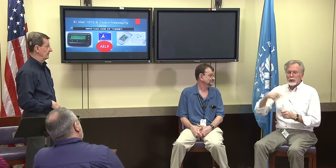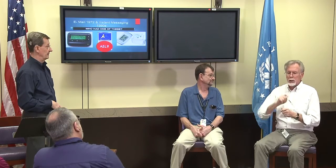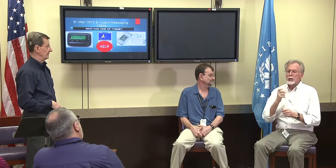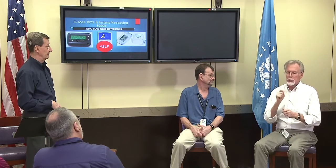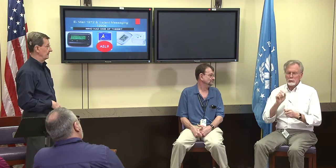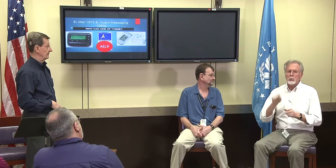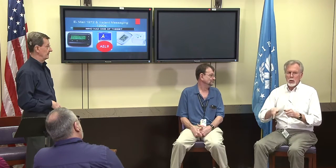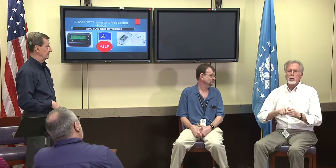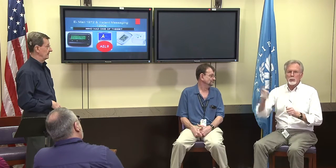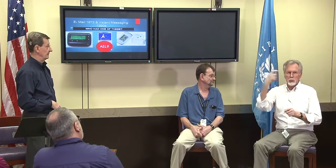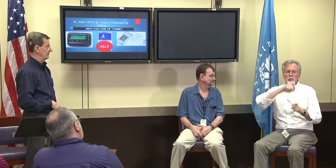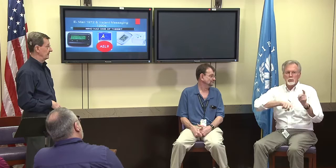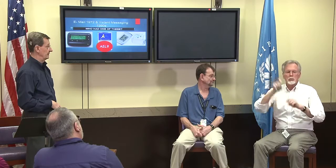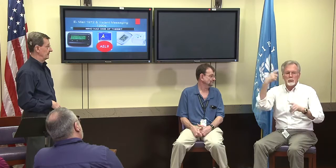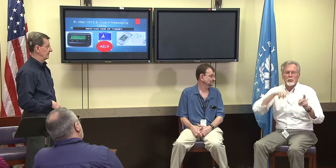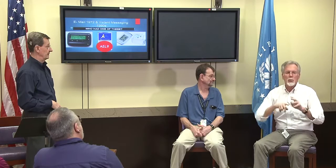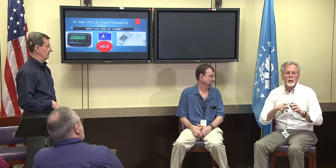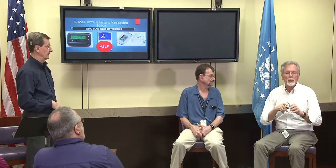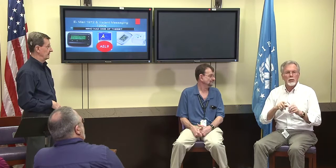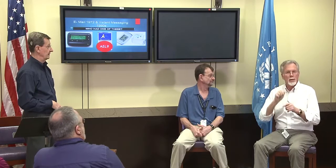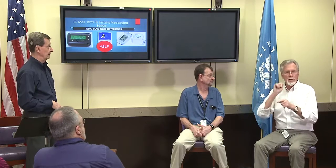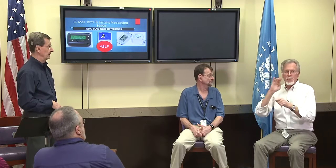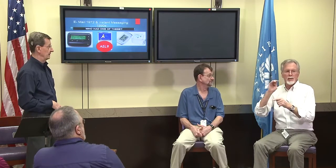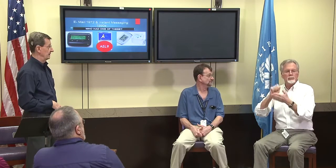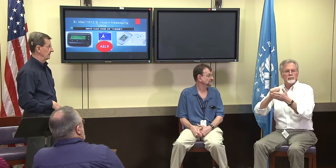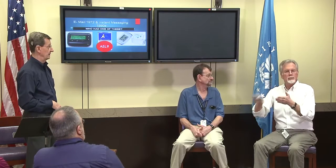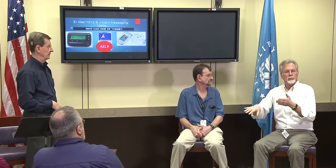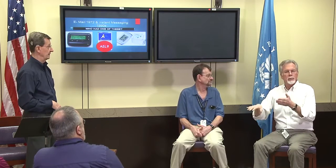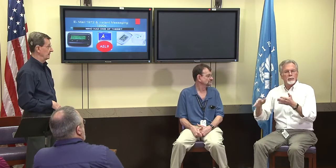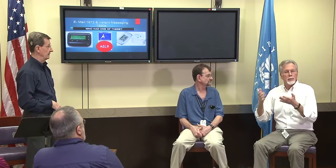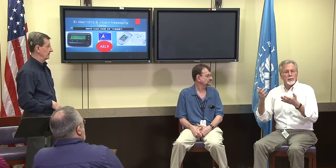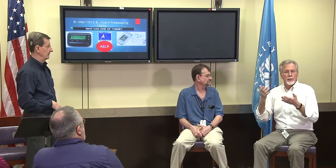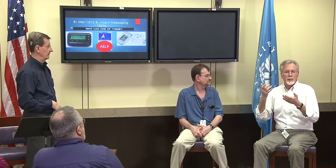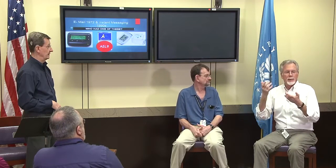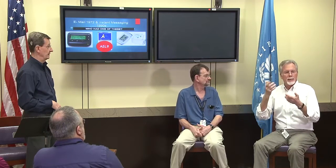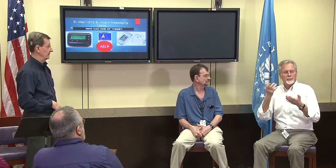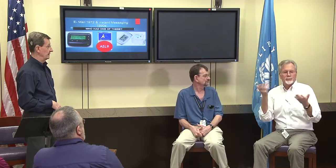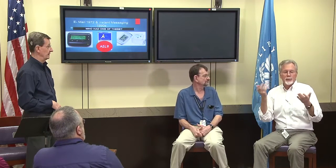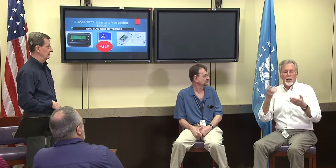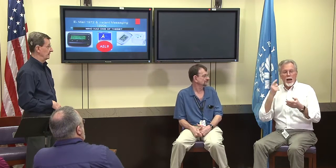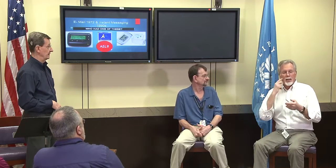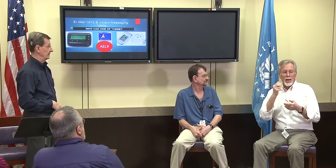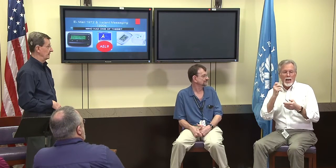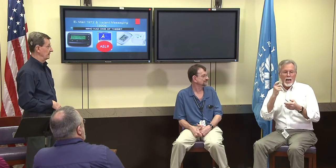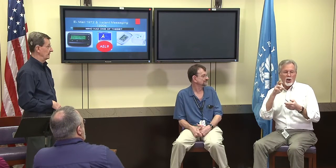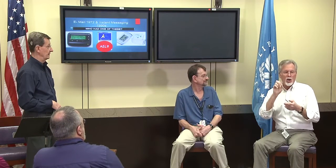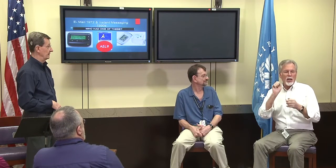And text on a pagers or things like that but AIM got removed